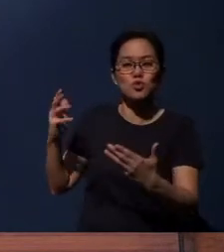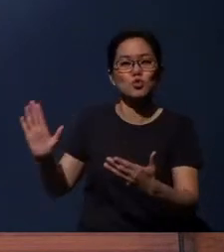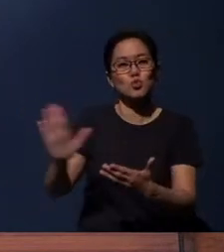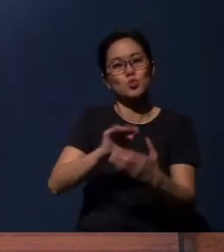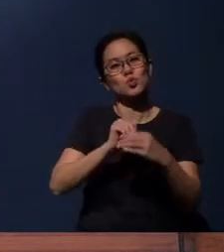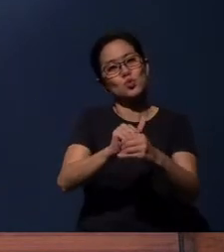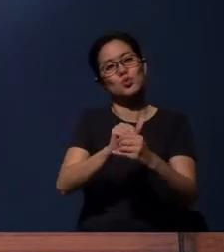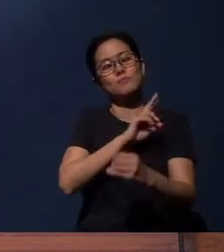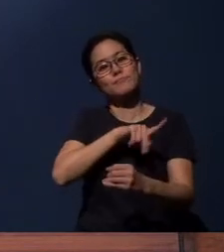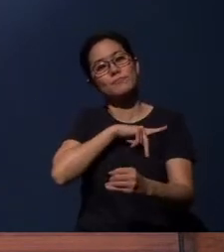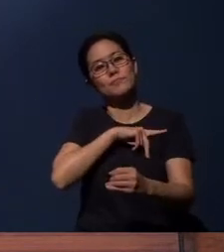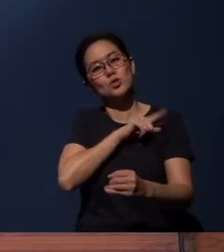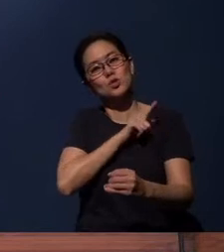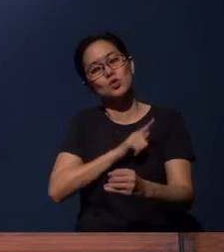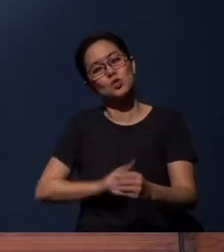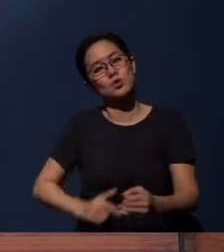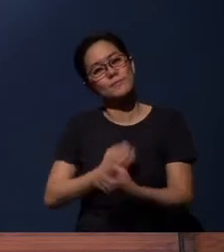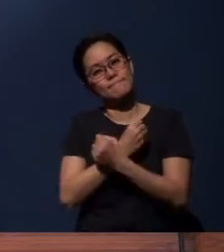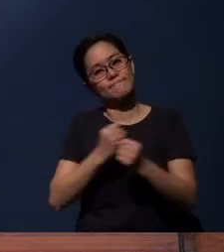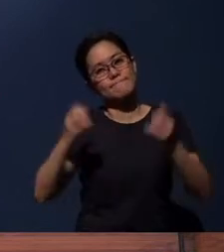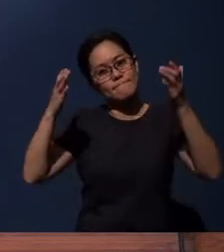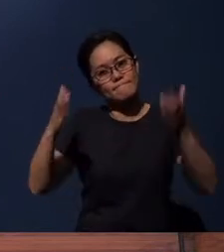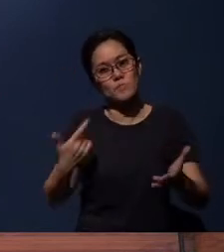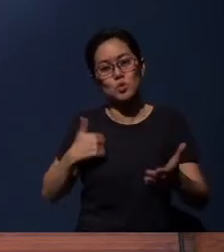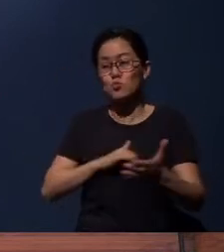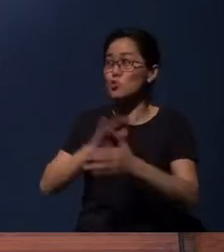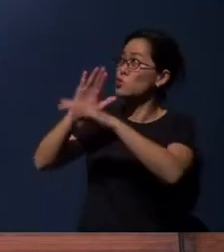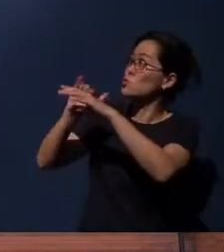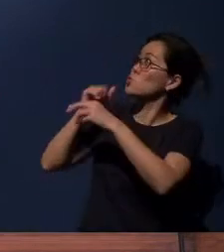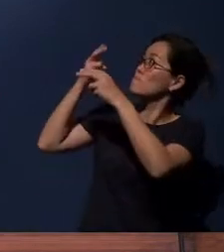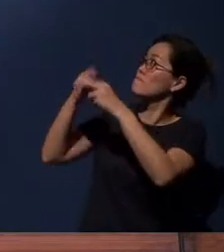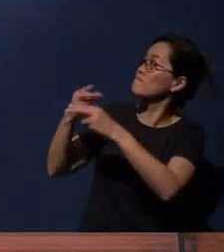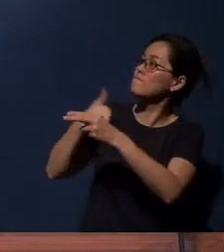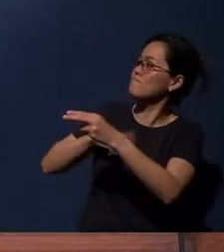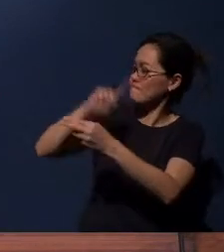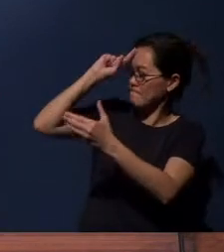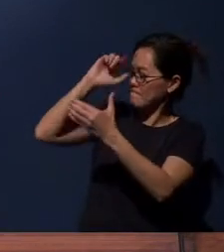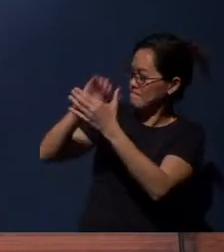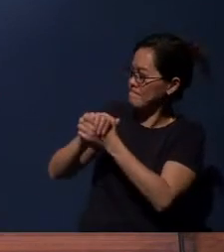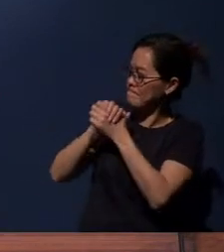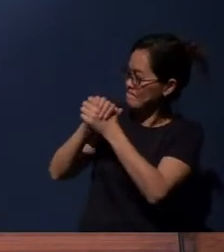who have called upon the Name and come to faith in Him.